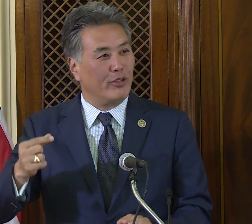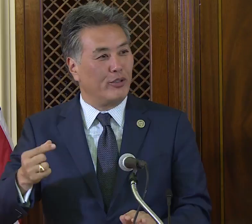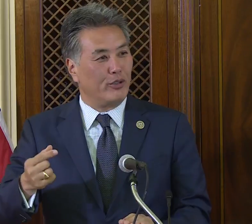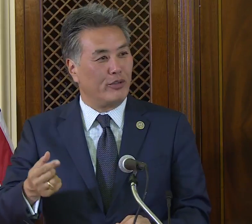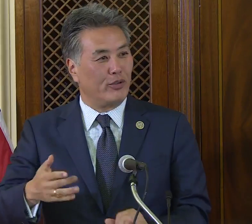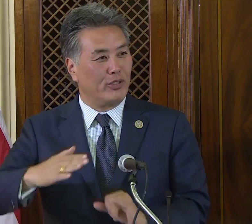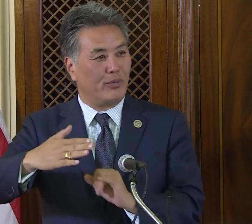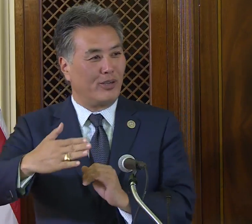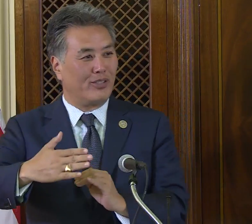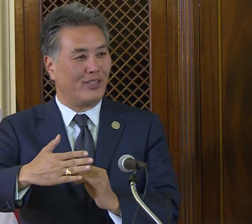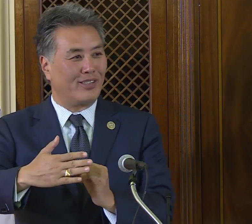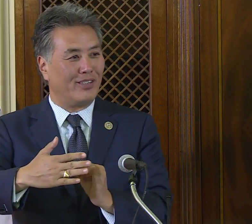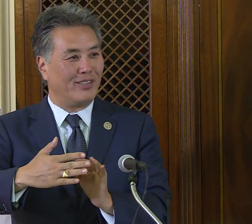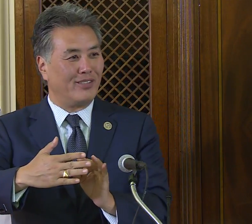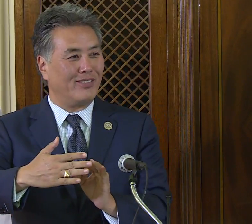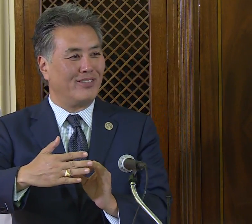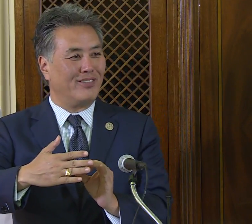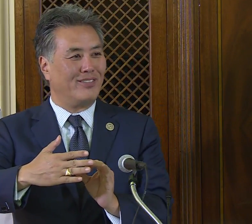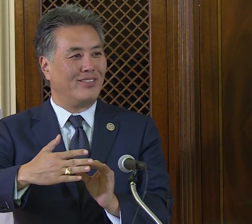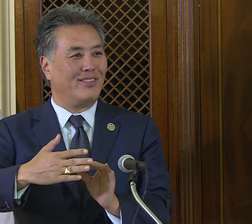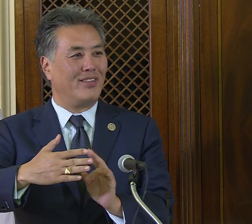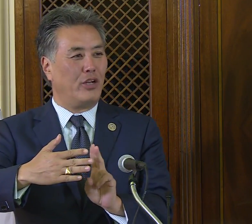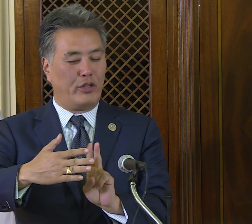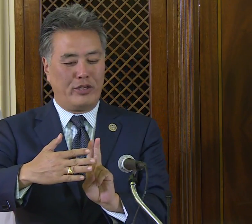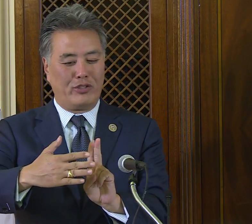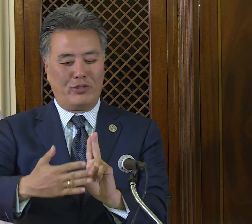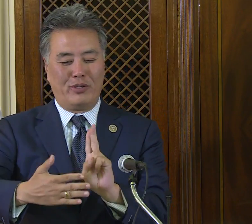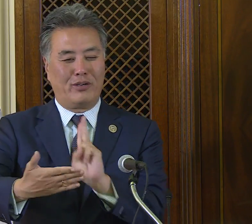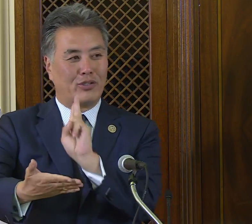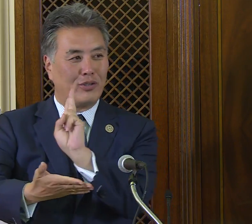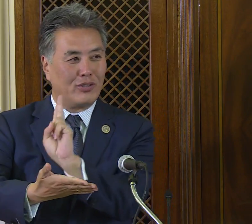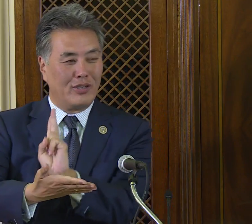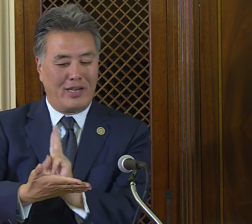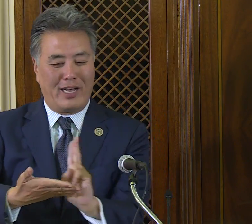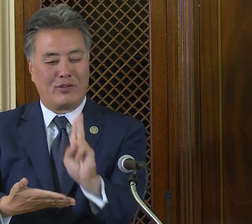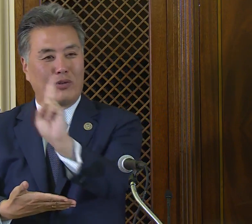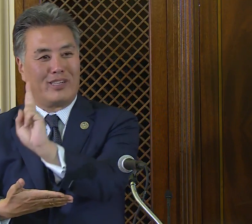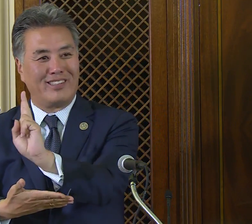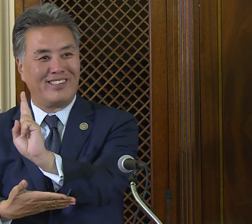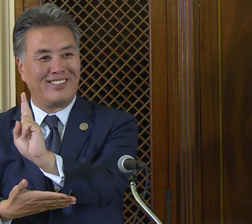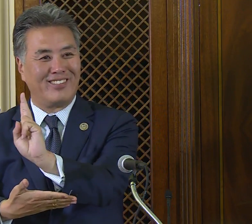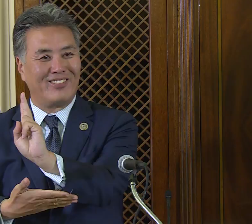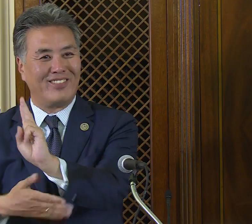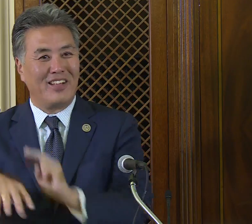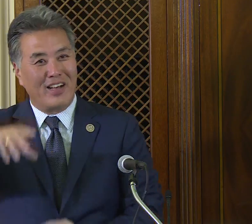to do the university part. It's like-this two here. So it's half circle like this.